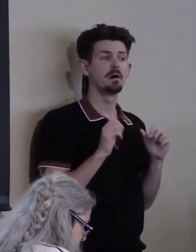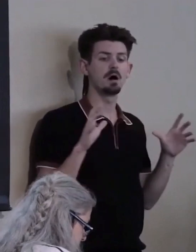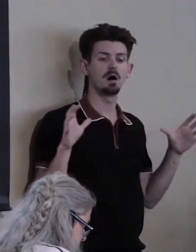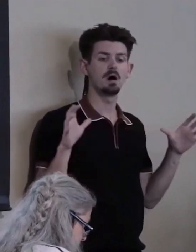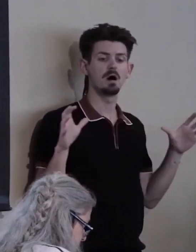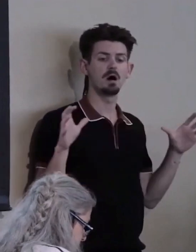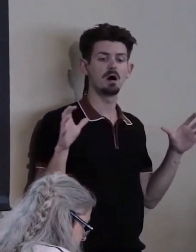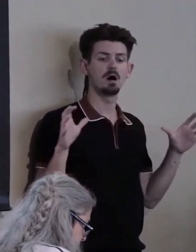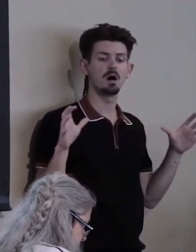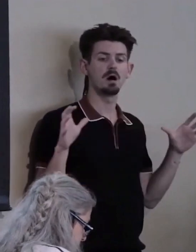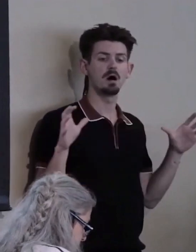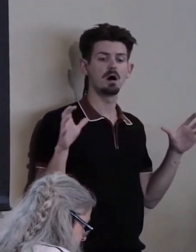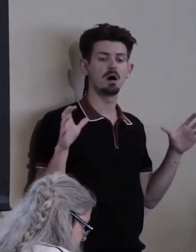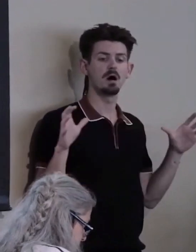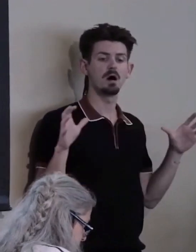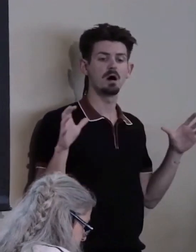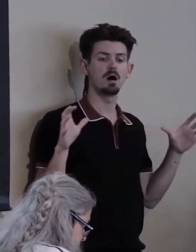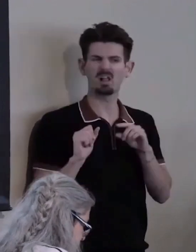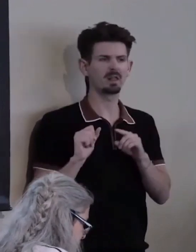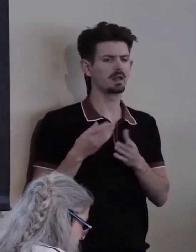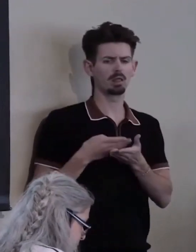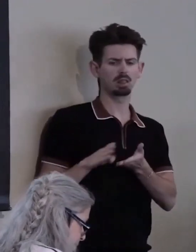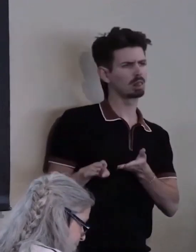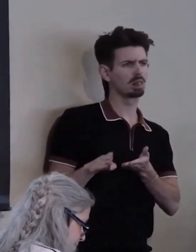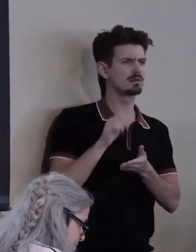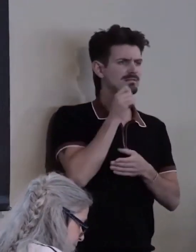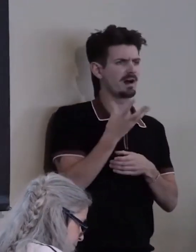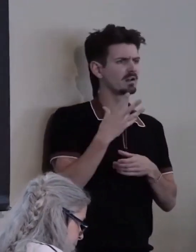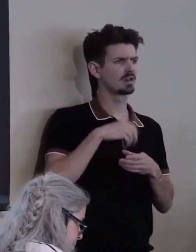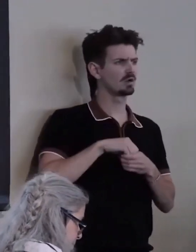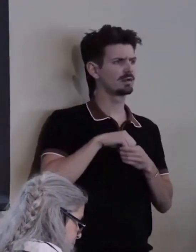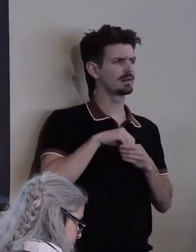and they weren't included anywhere in the movement.